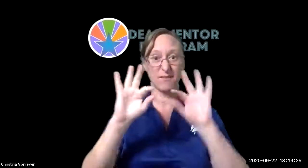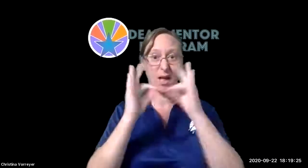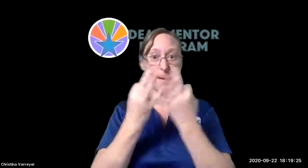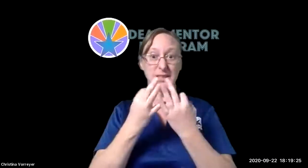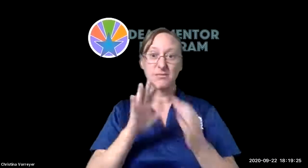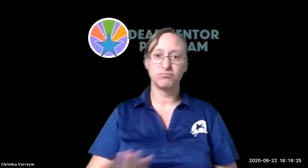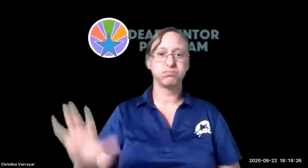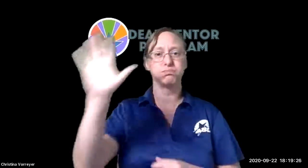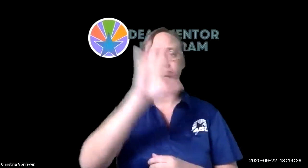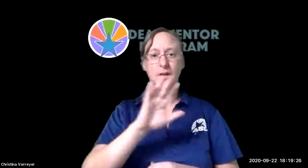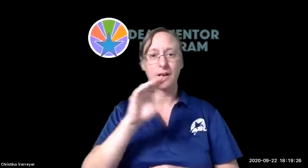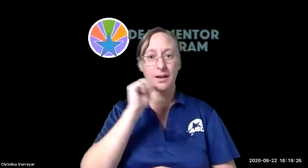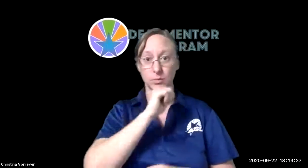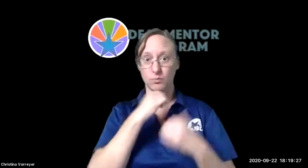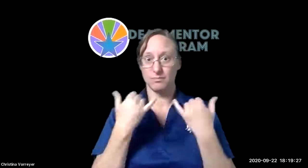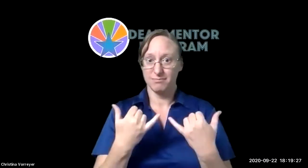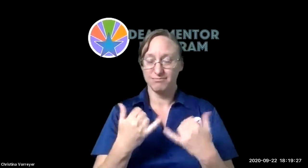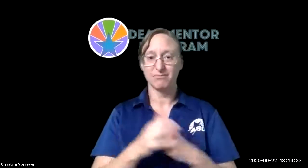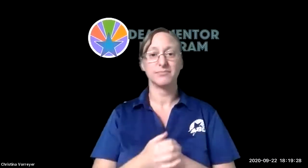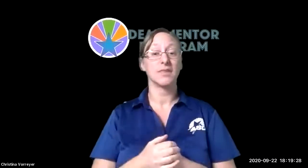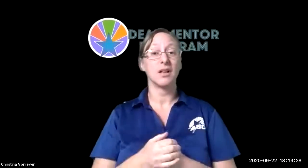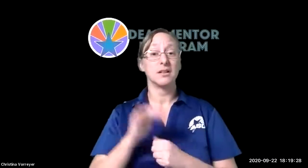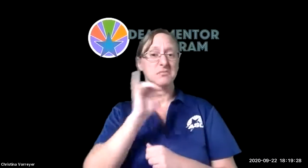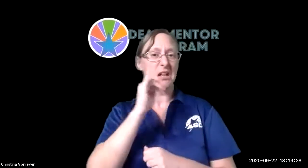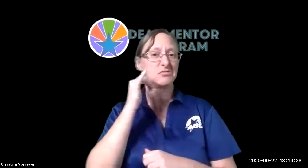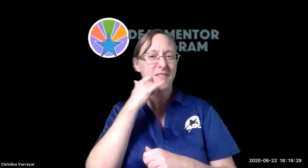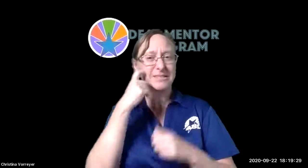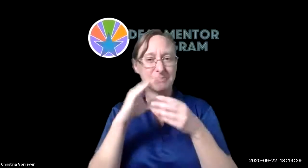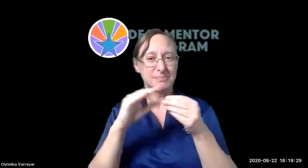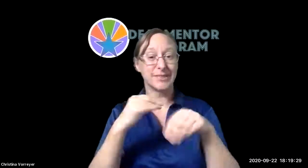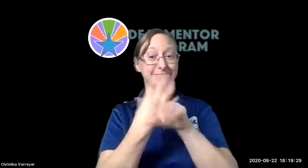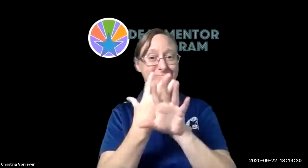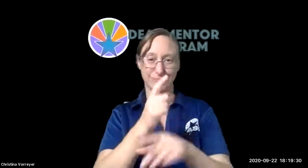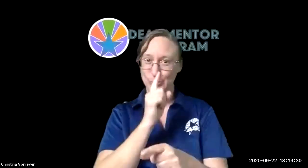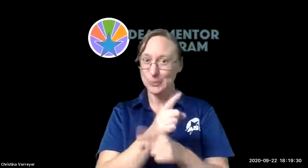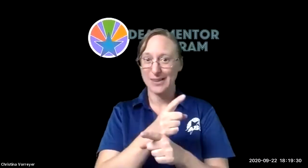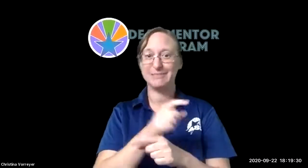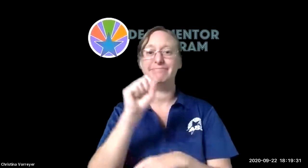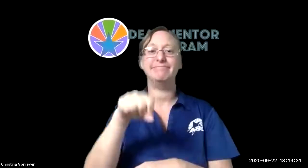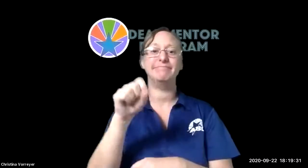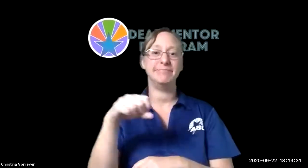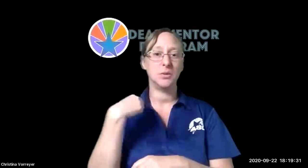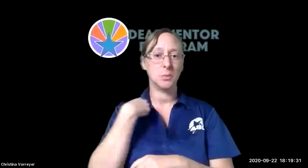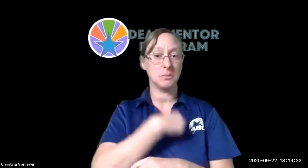we work with 85 families across the state